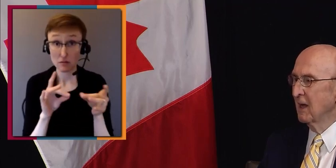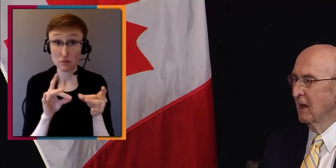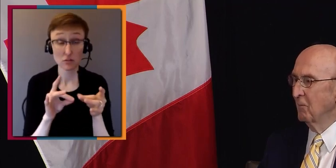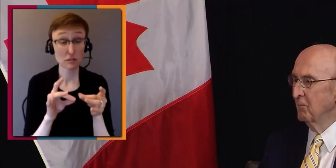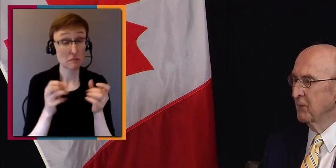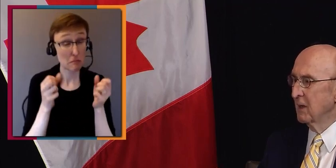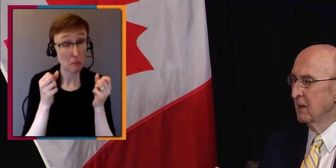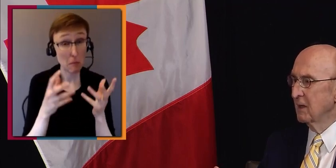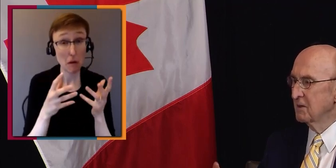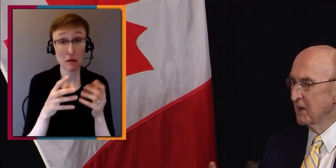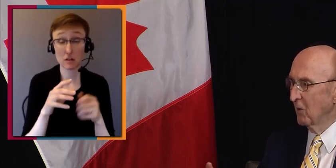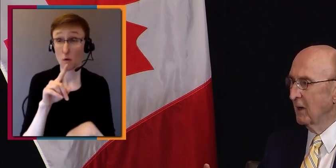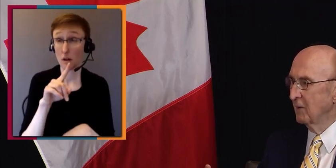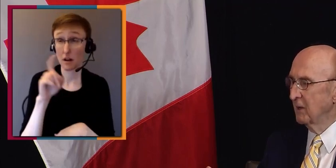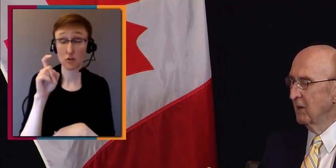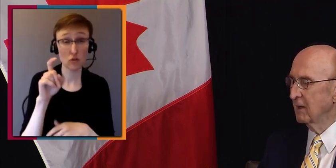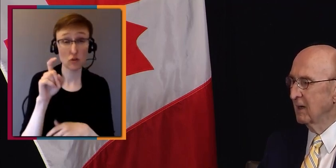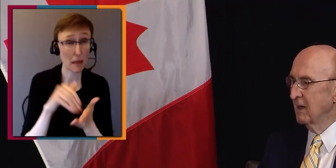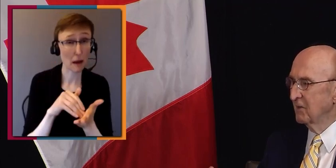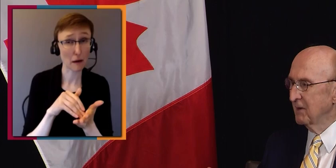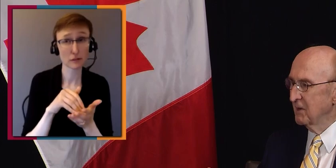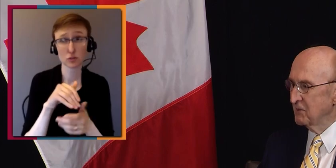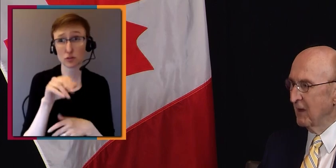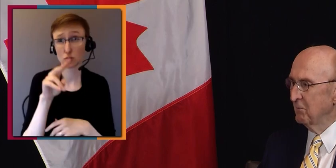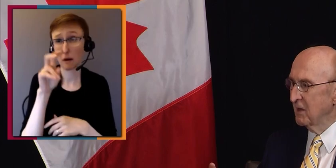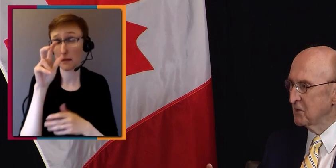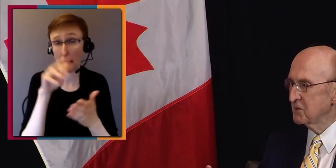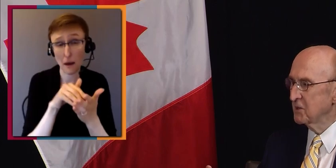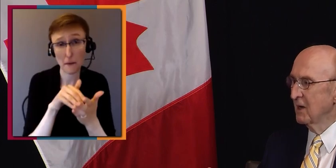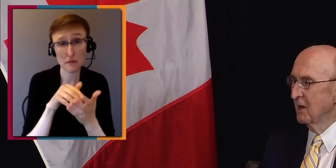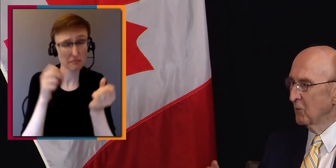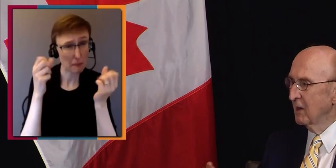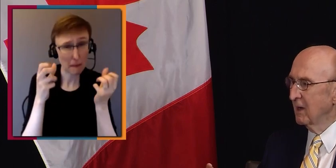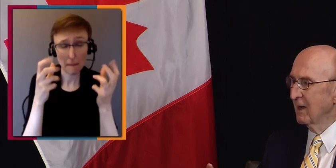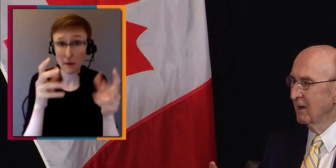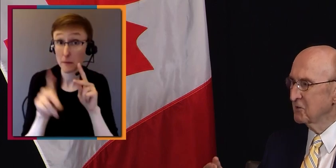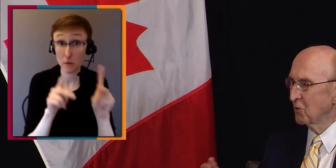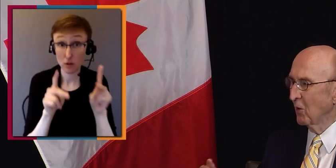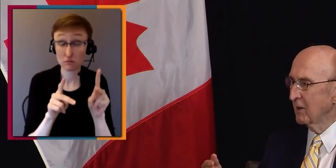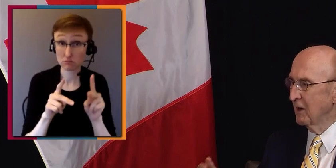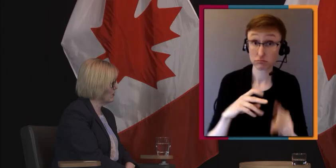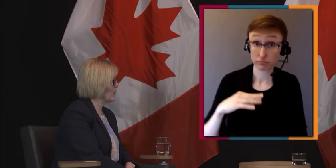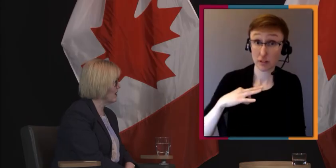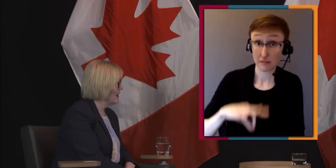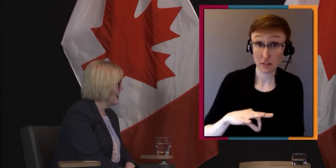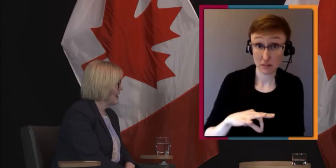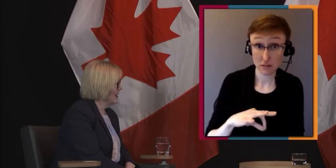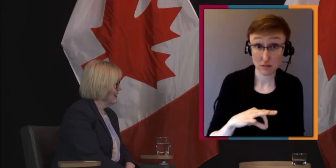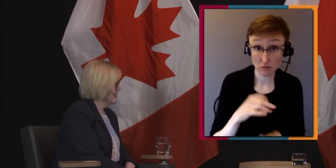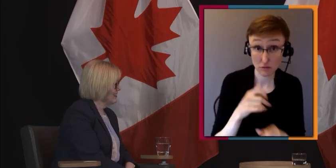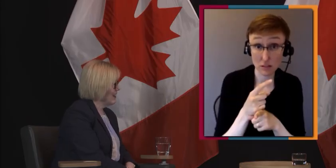Is that right? - Yes, yes. I mean, is this it that makes this really historic... This is historic - ...in the sense that,